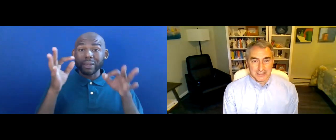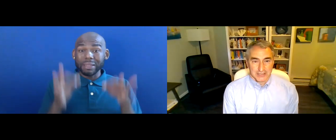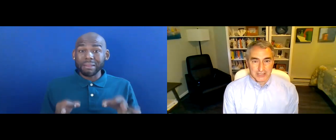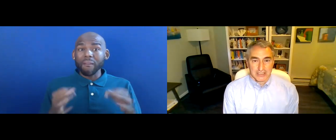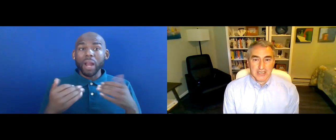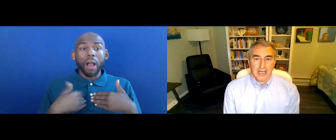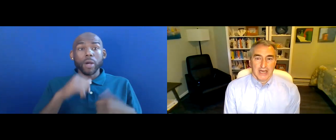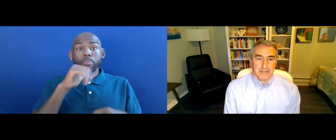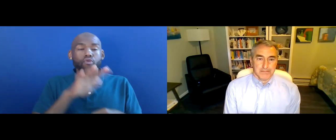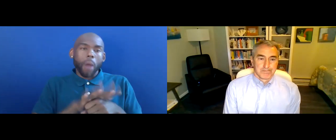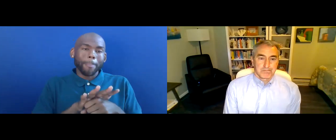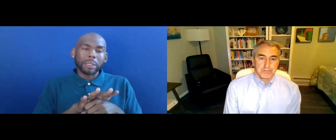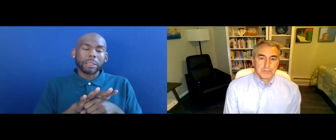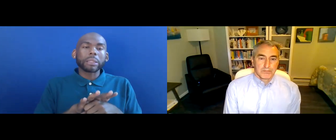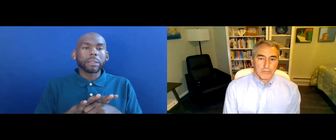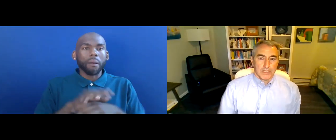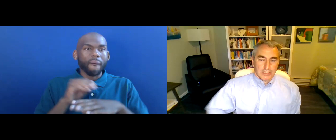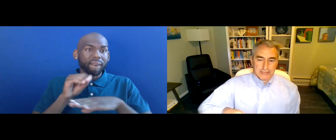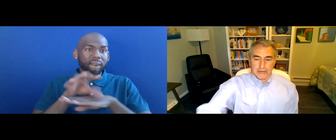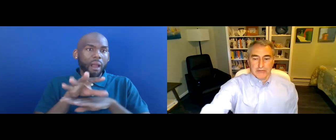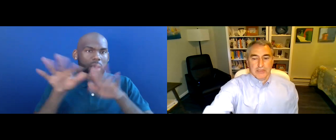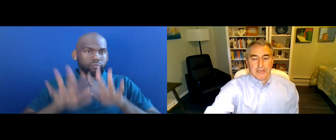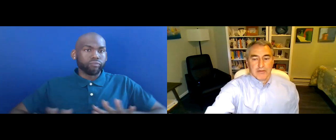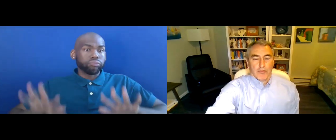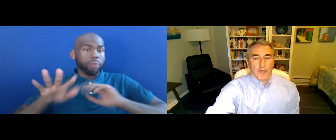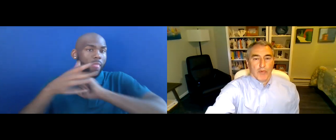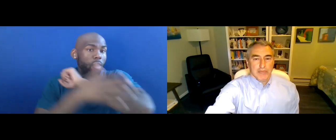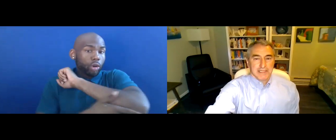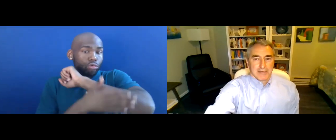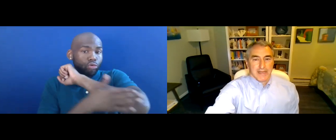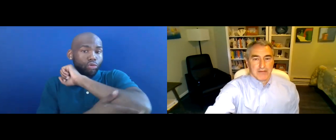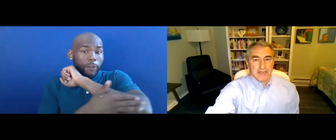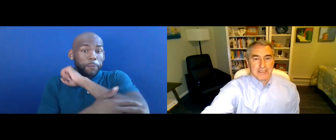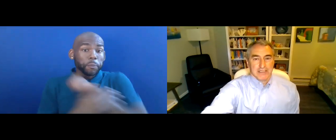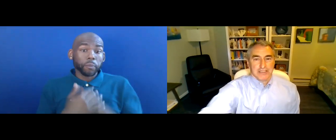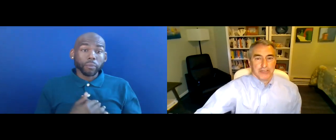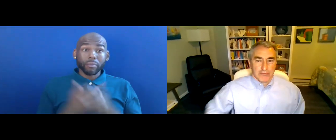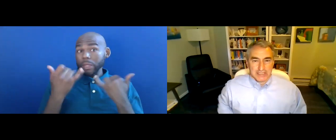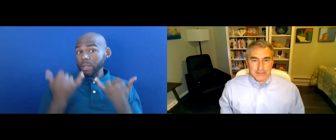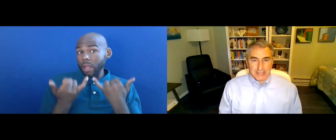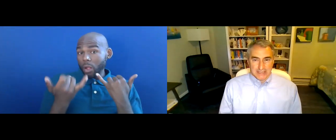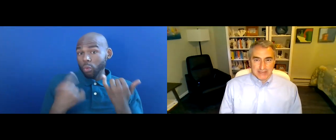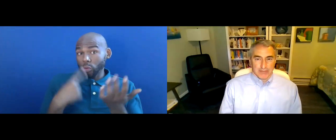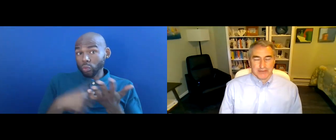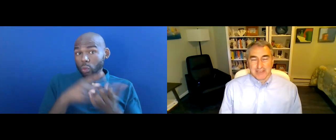COUNTRY. SO, WHEN WE TALK ABOUT CHILDREN WITH DISABILITIES, USE A